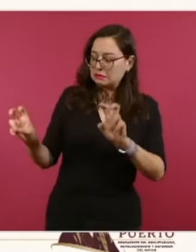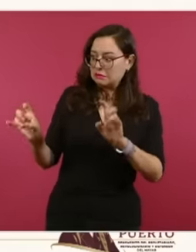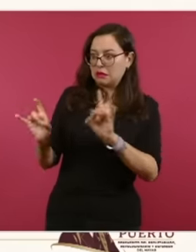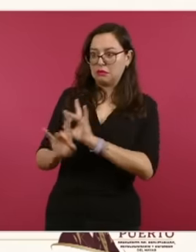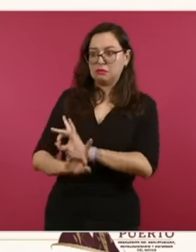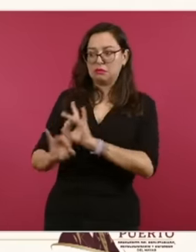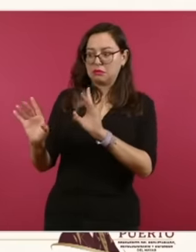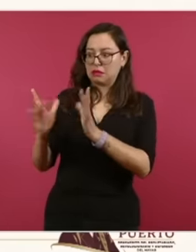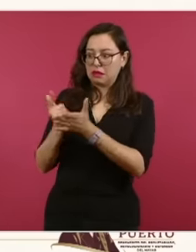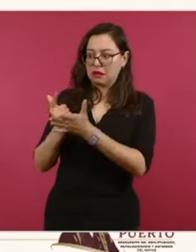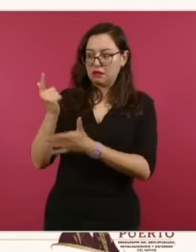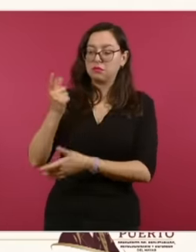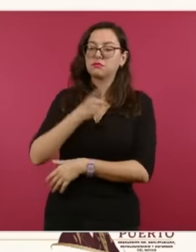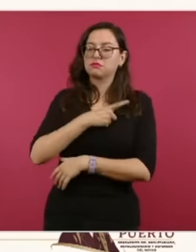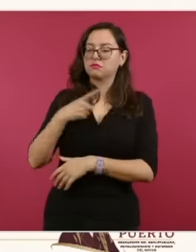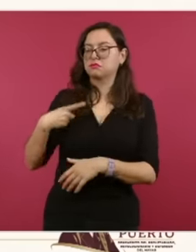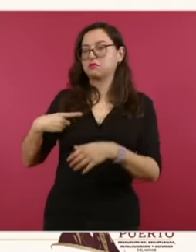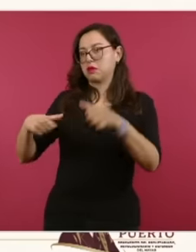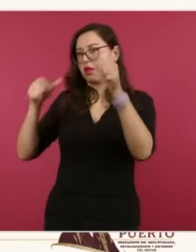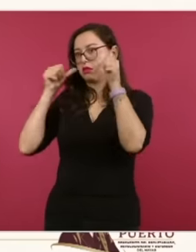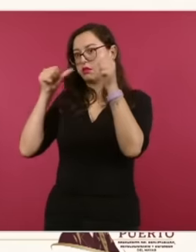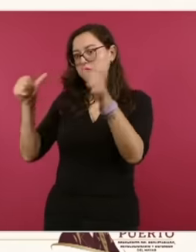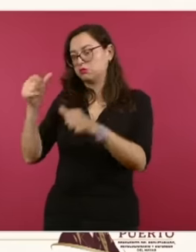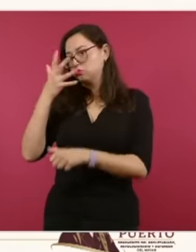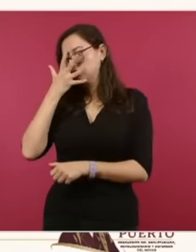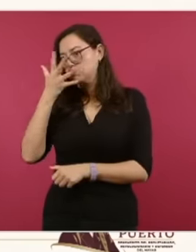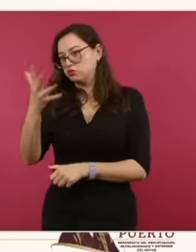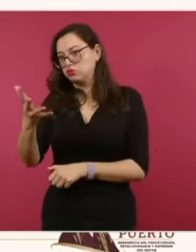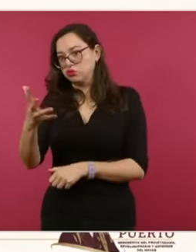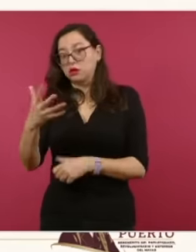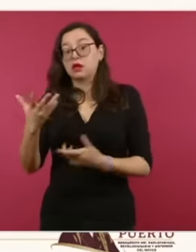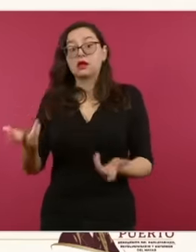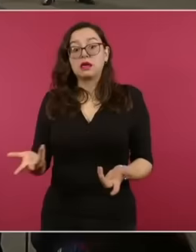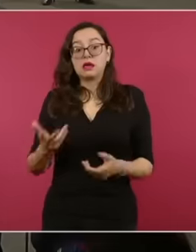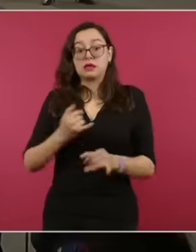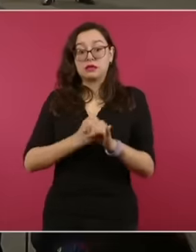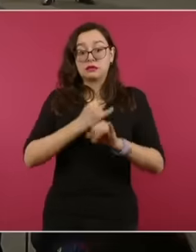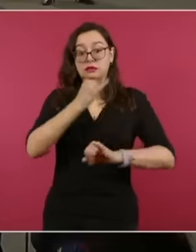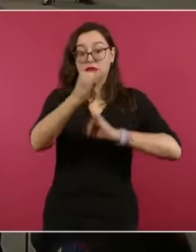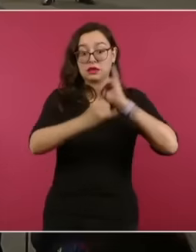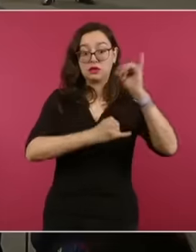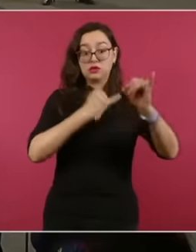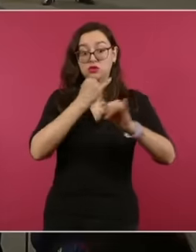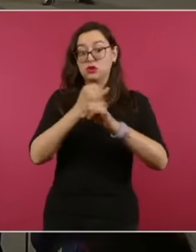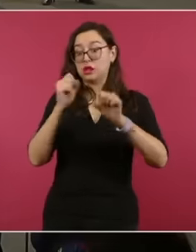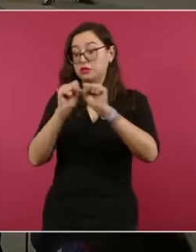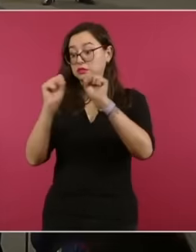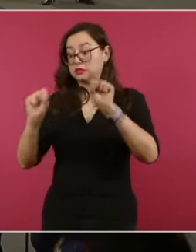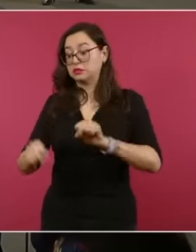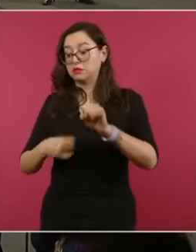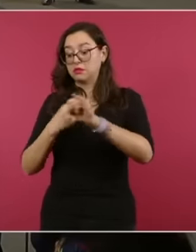and we must demand that international justice and the international system condemn and unambiguously sanction